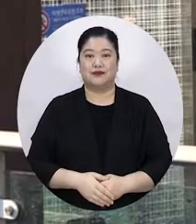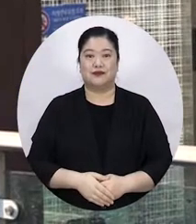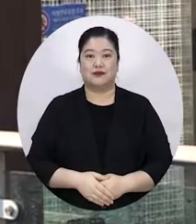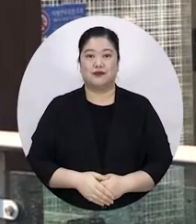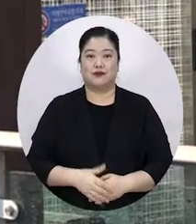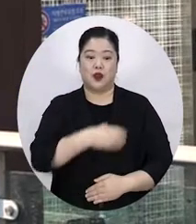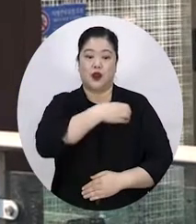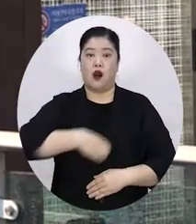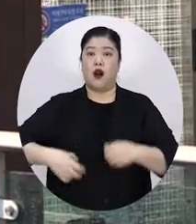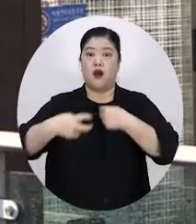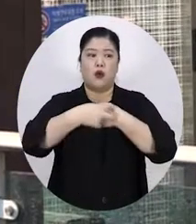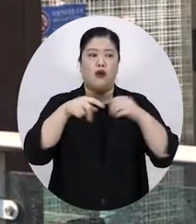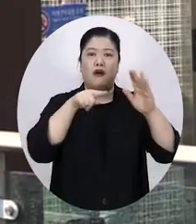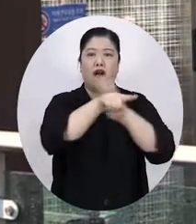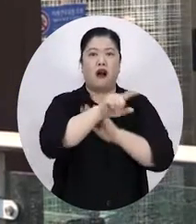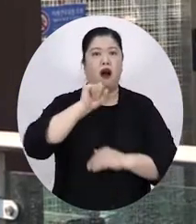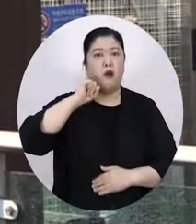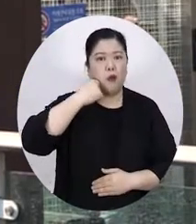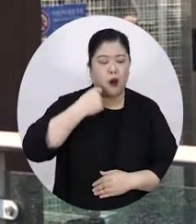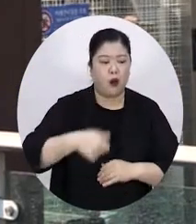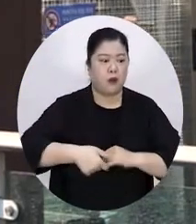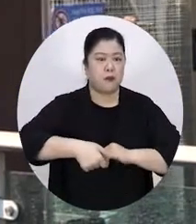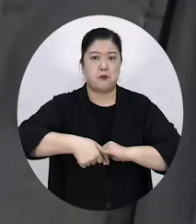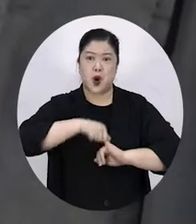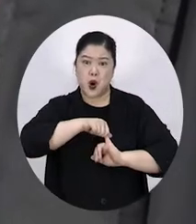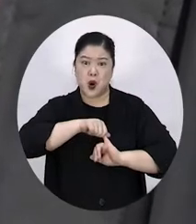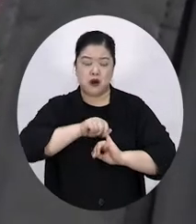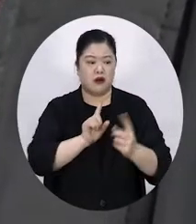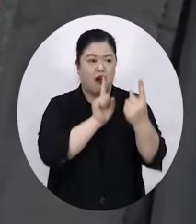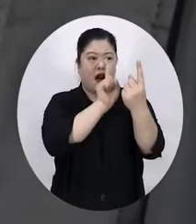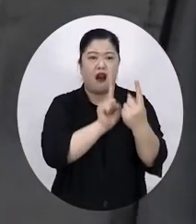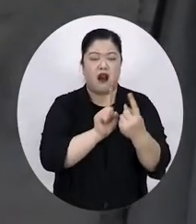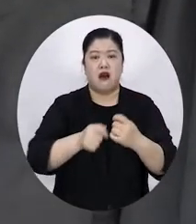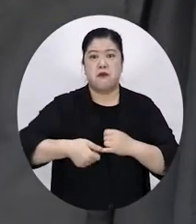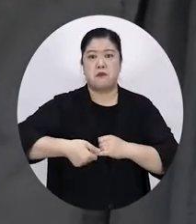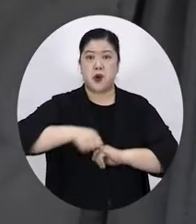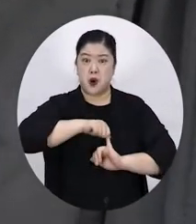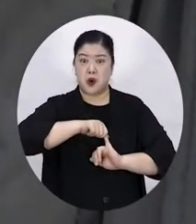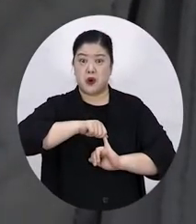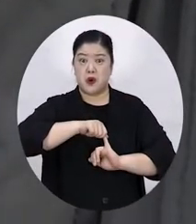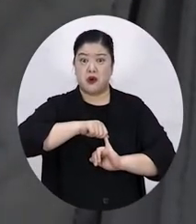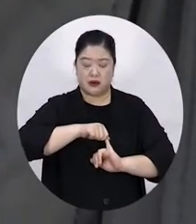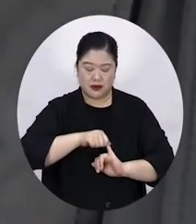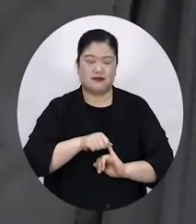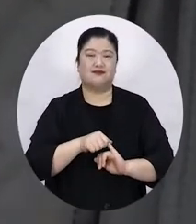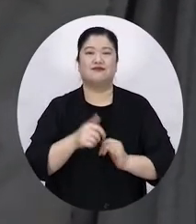The non-face-to-face clinic is aimed at smokers who have a job and are having difficulty visiting a clinic in person or other smokers